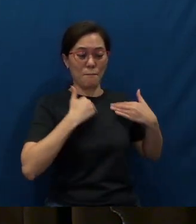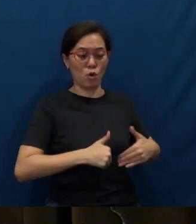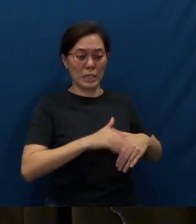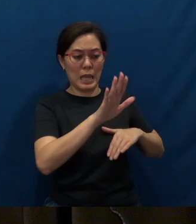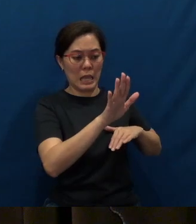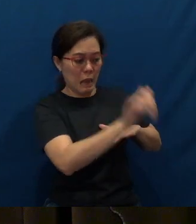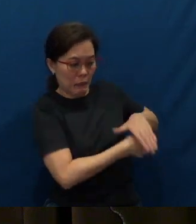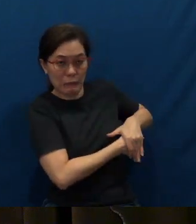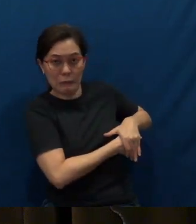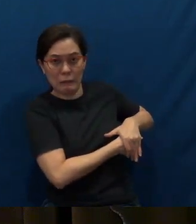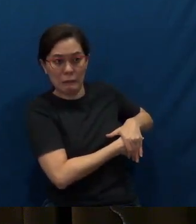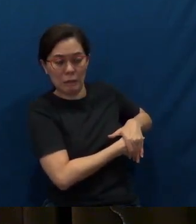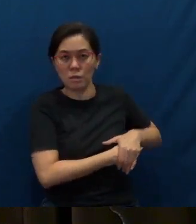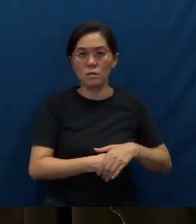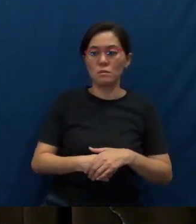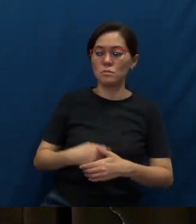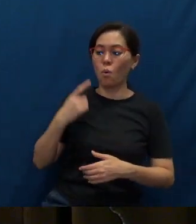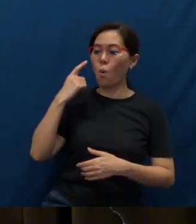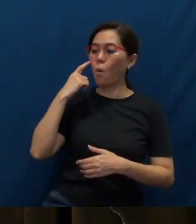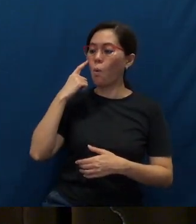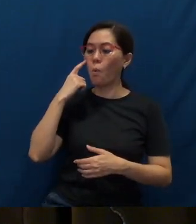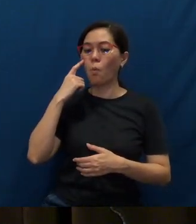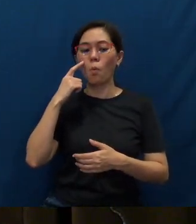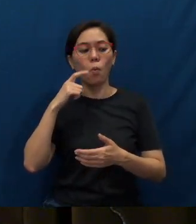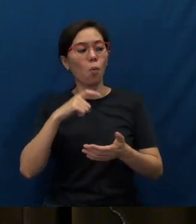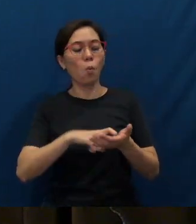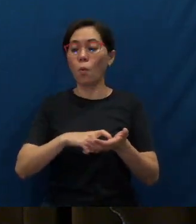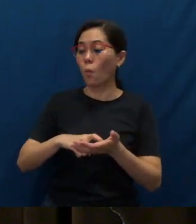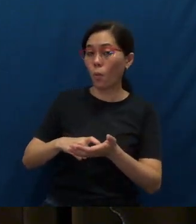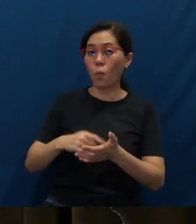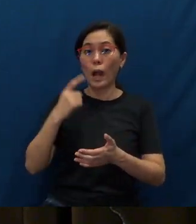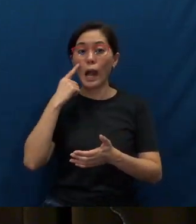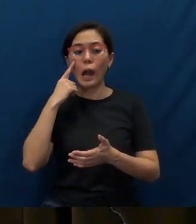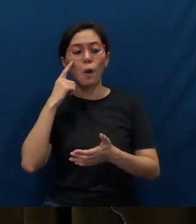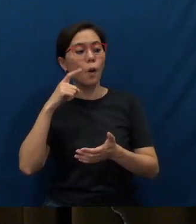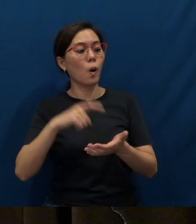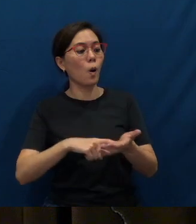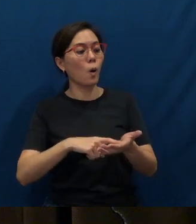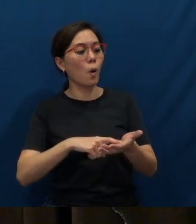You know, so their eyewitness accounts of Christ